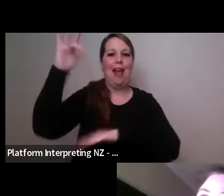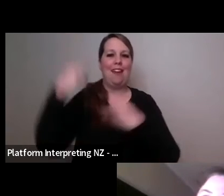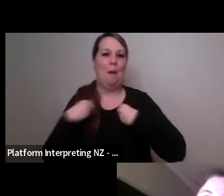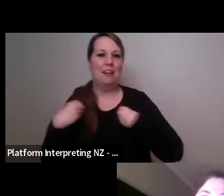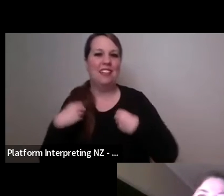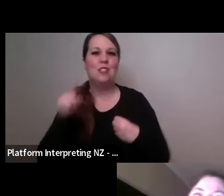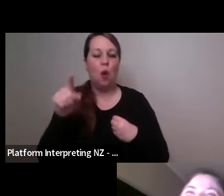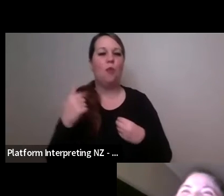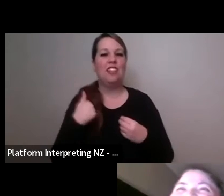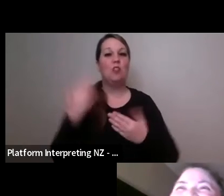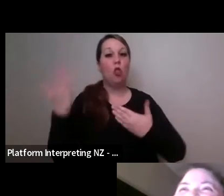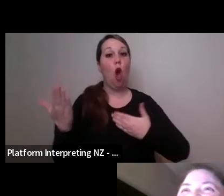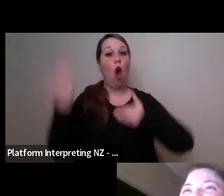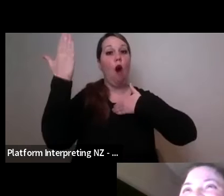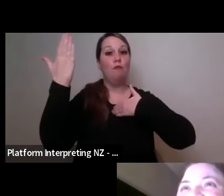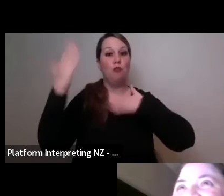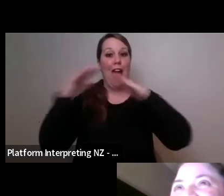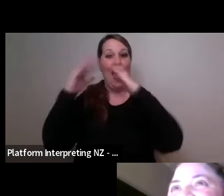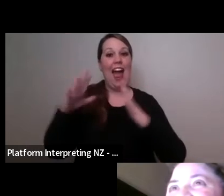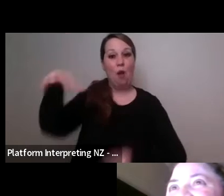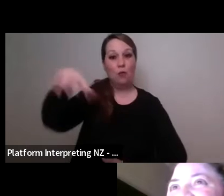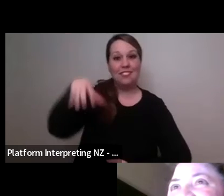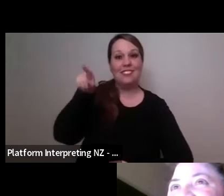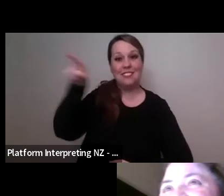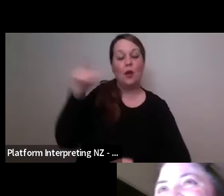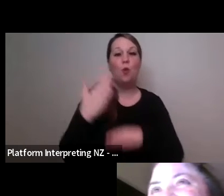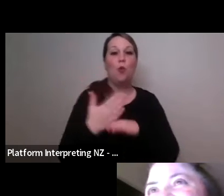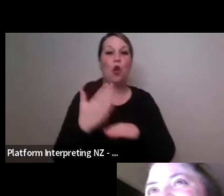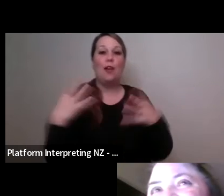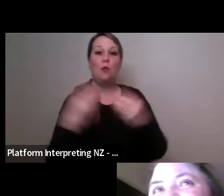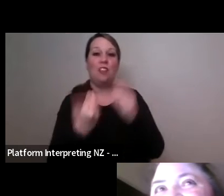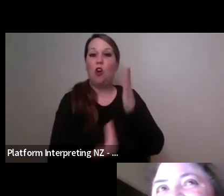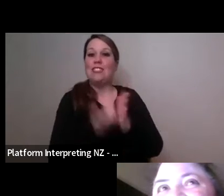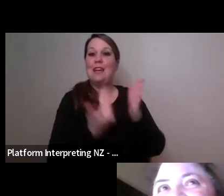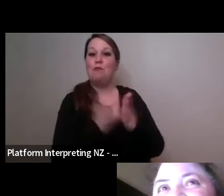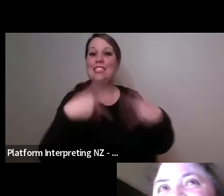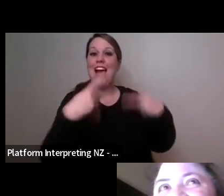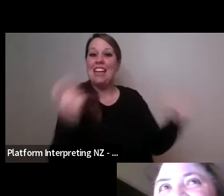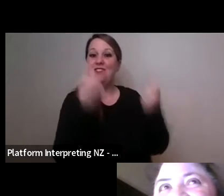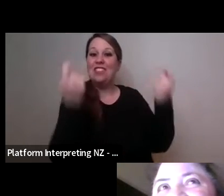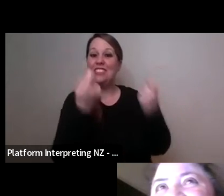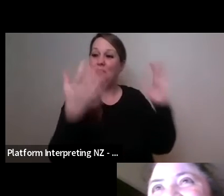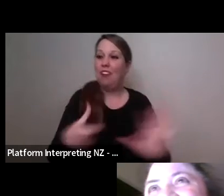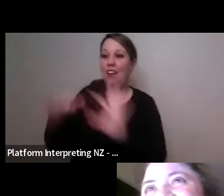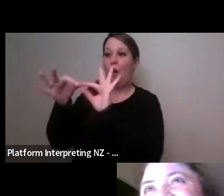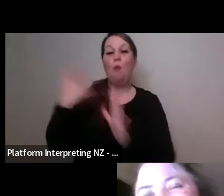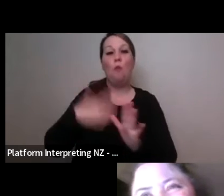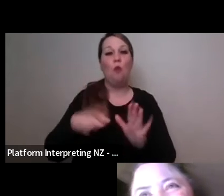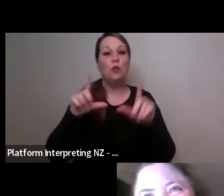um working with a Contemporary Dance Festival wanting to do an integrated dance project for